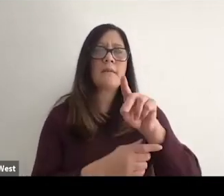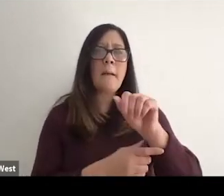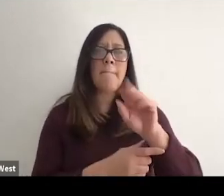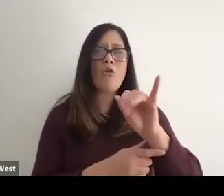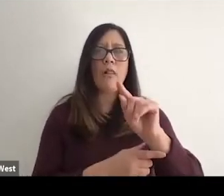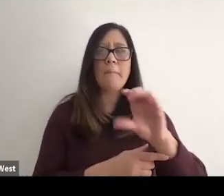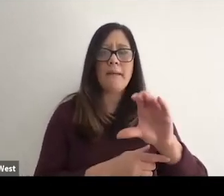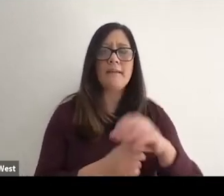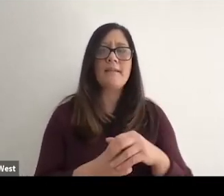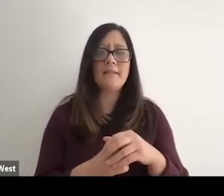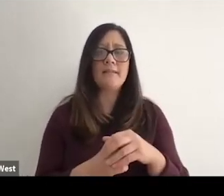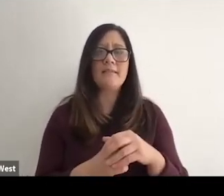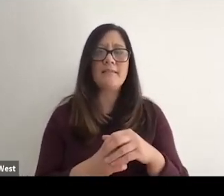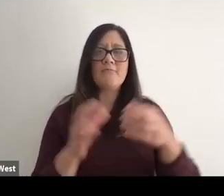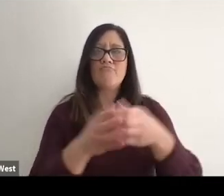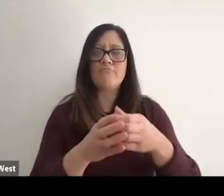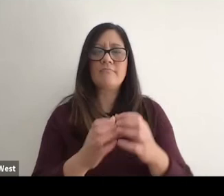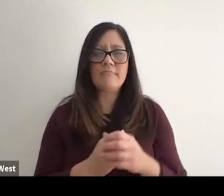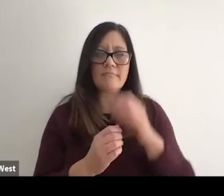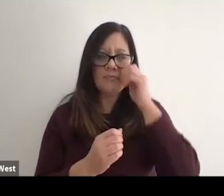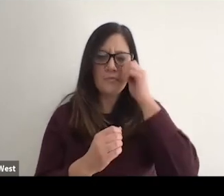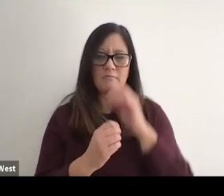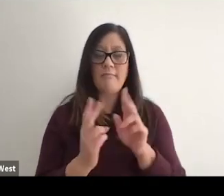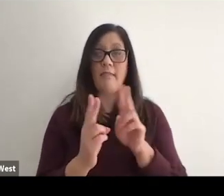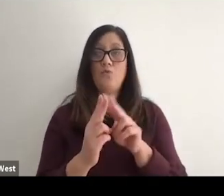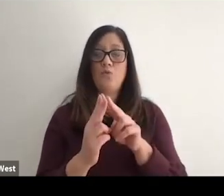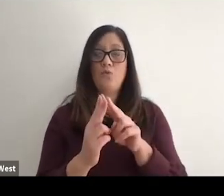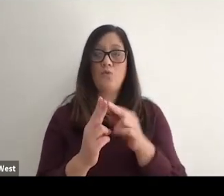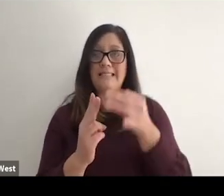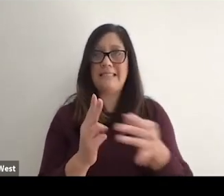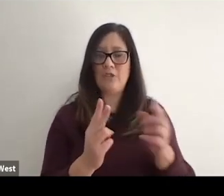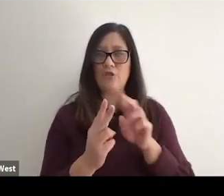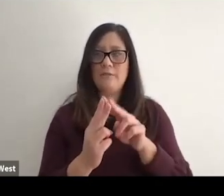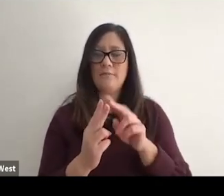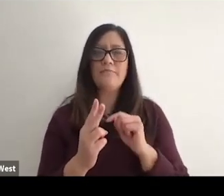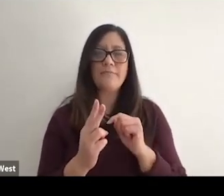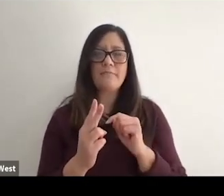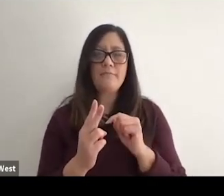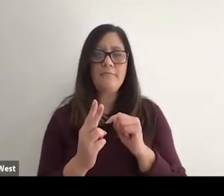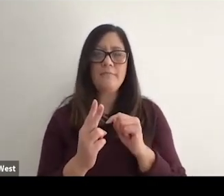Paralympic movement in this country, the two that stand out. Our decision in 2018 to shift the